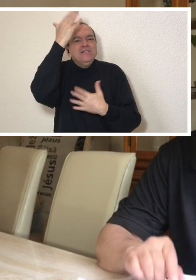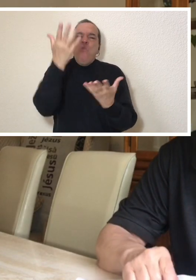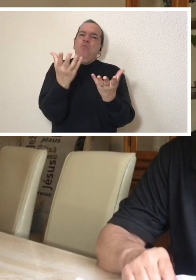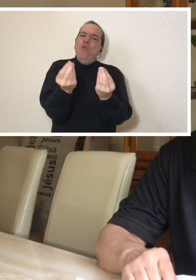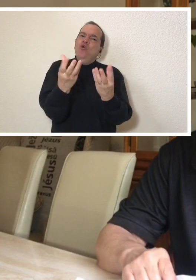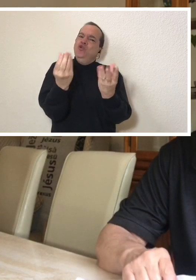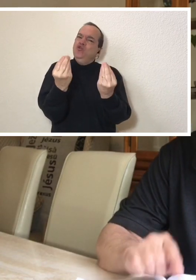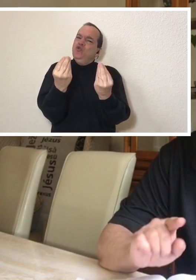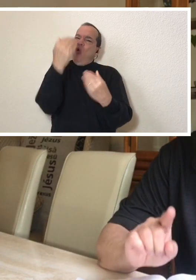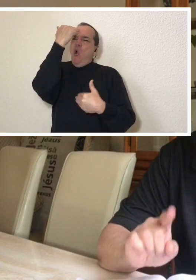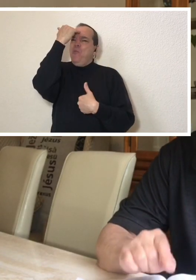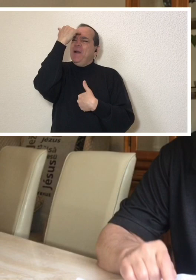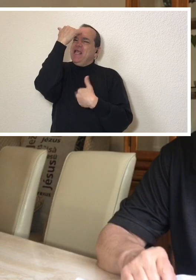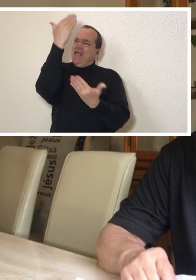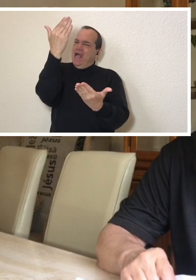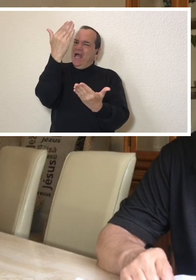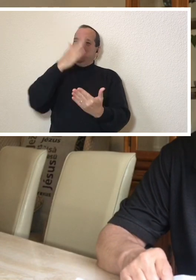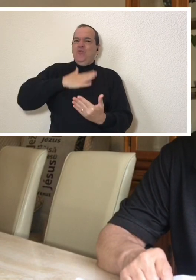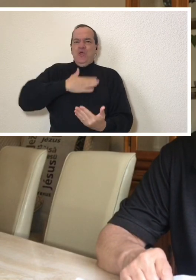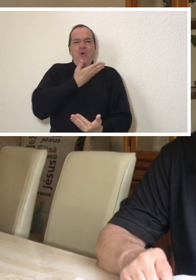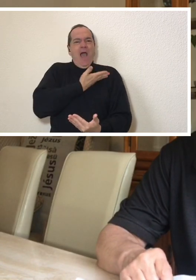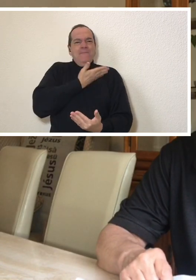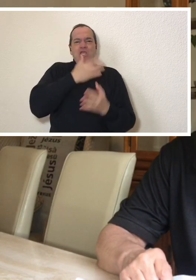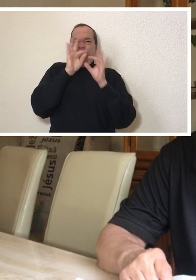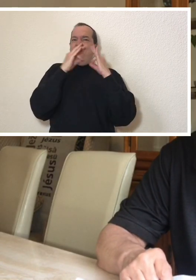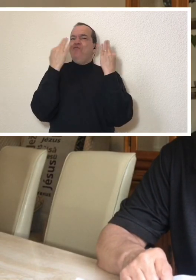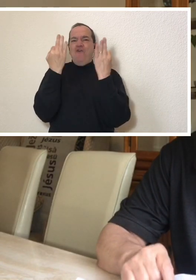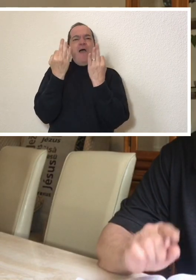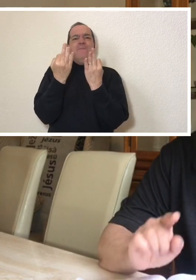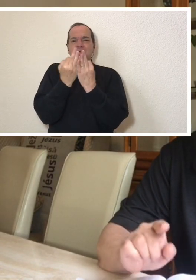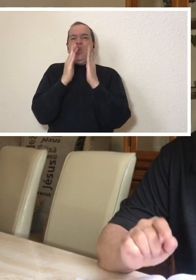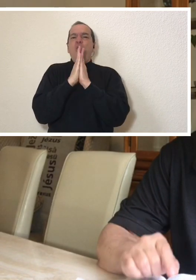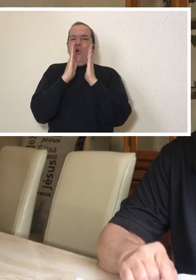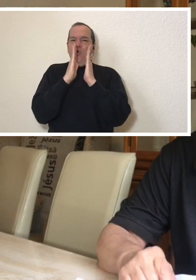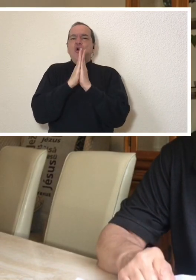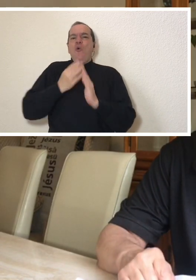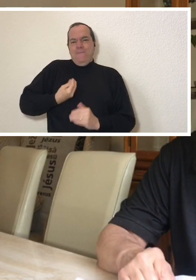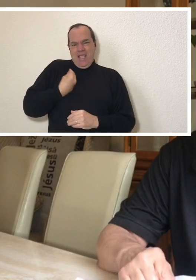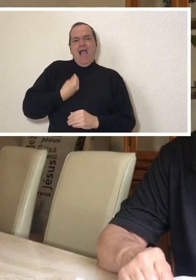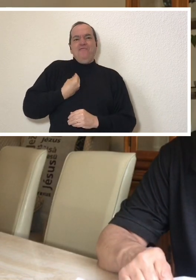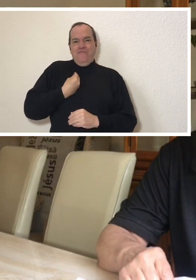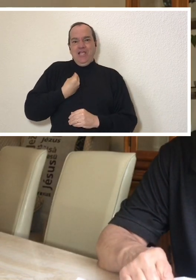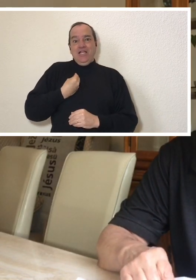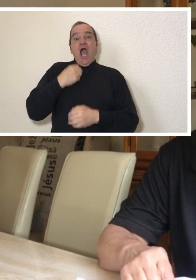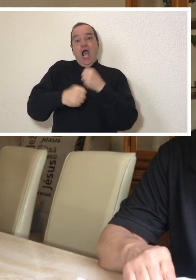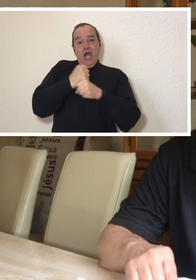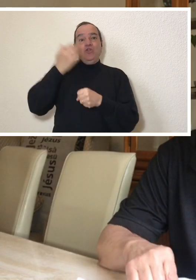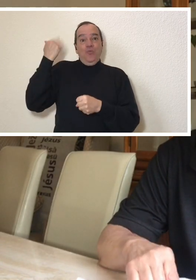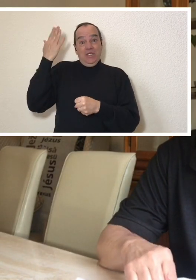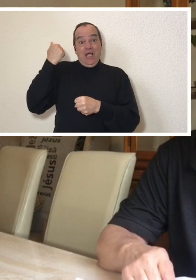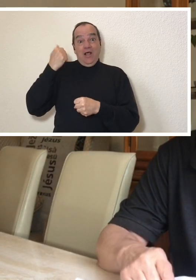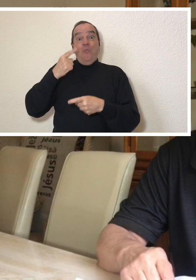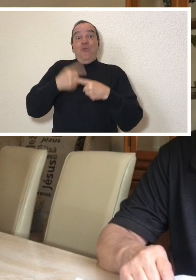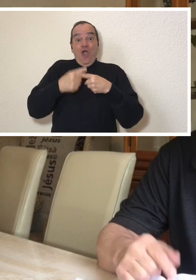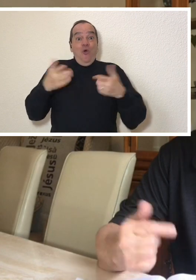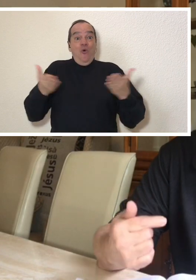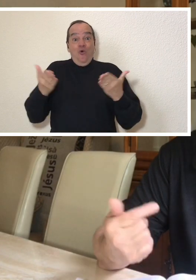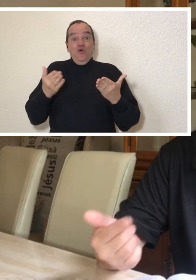to thank all those who have prayed for my life during this last year because for sure today I am